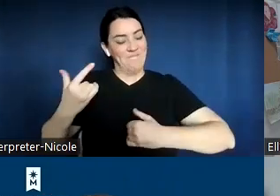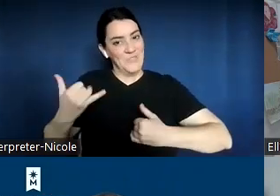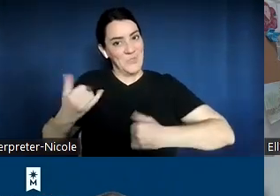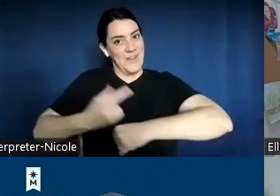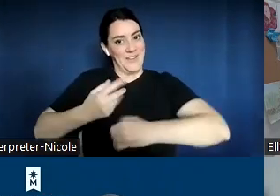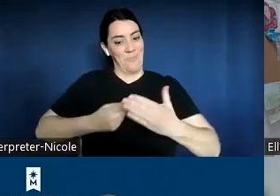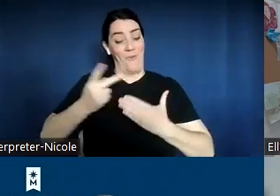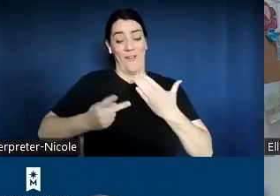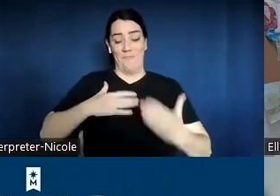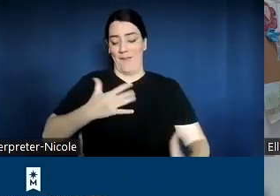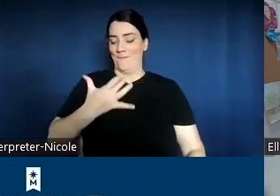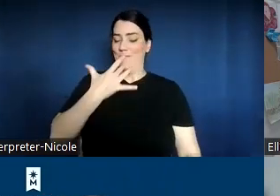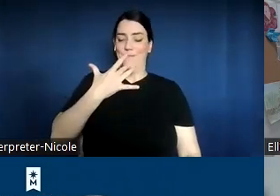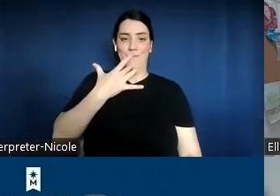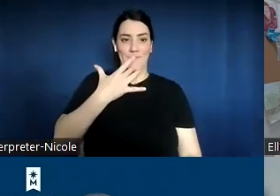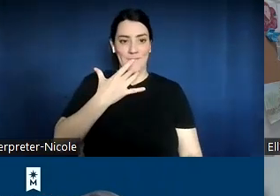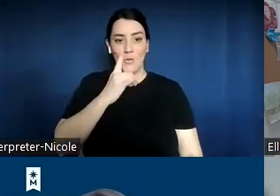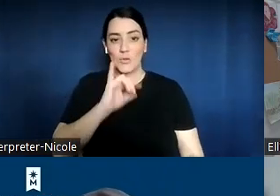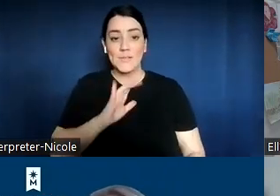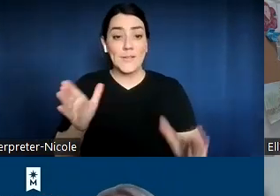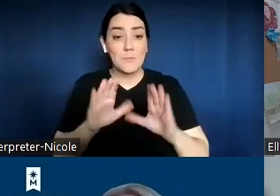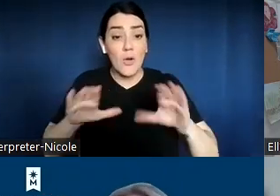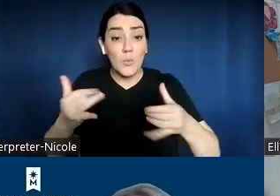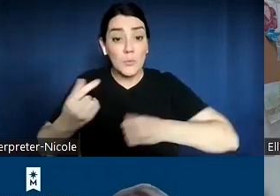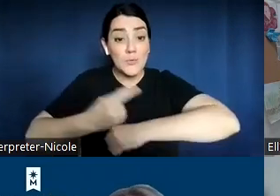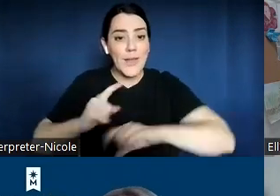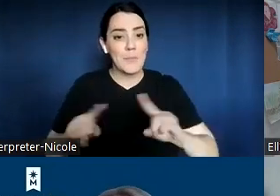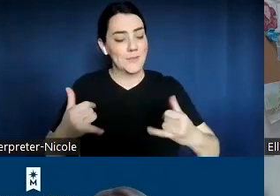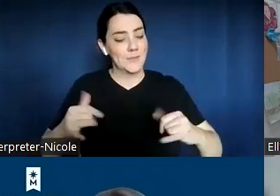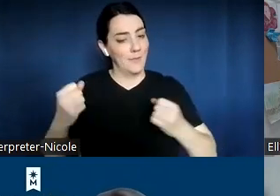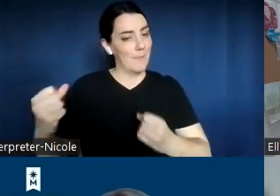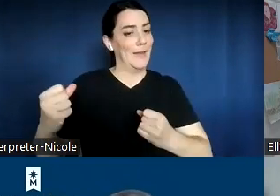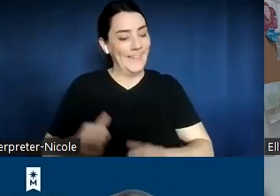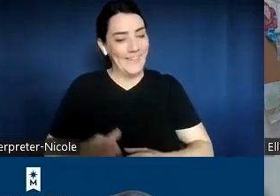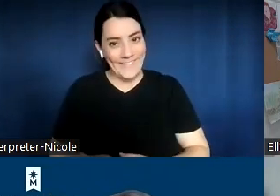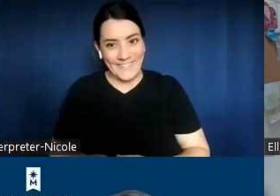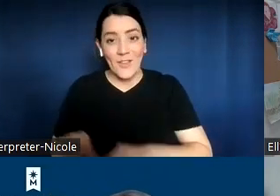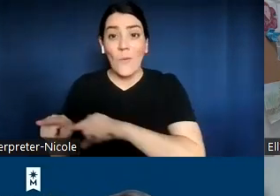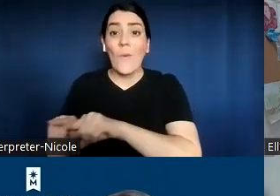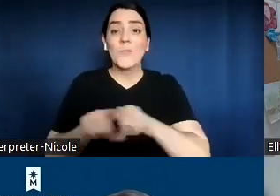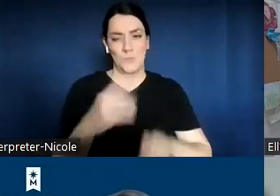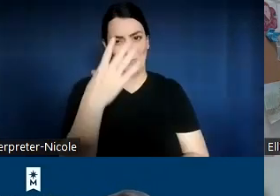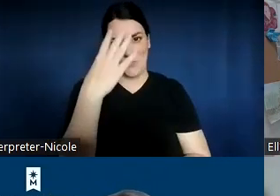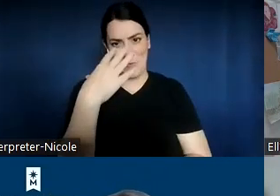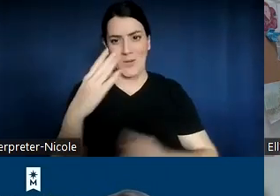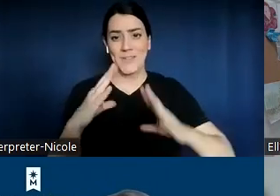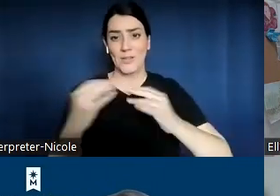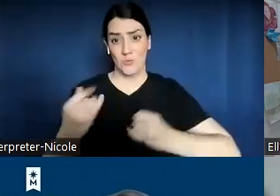It looks like we're a small group today, but mighty. We are also recording this session, so if you have any colleagues that are unable to